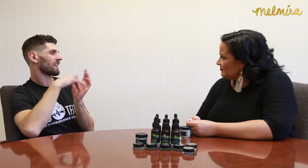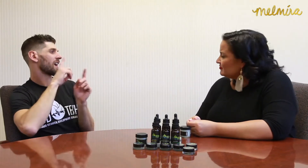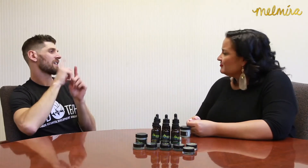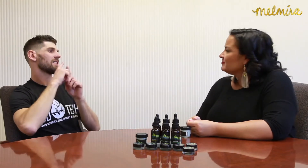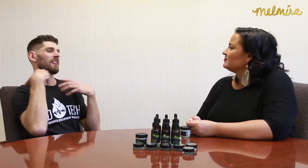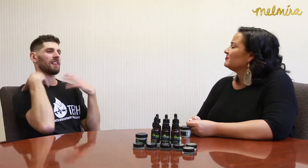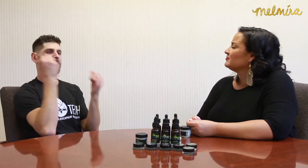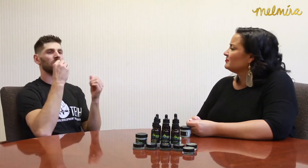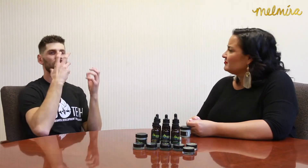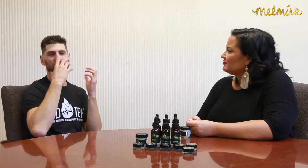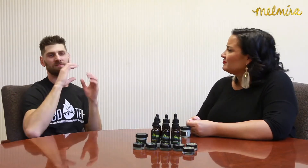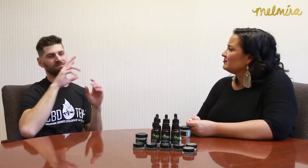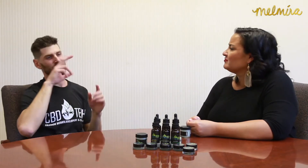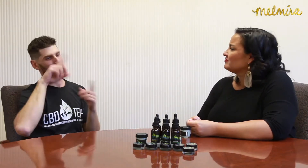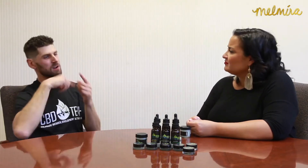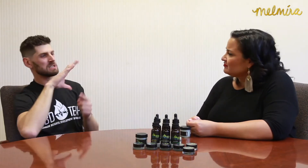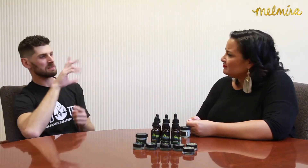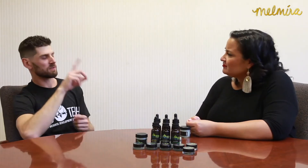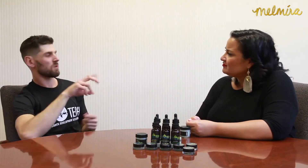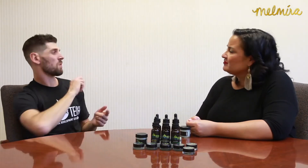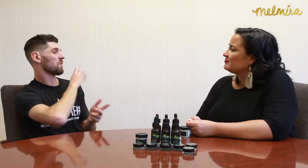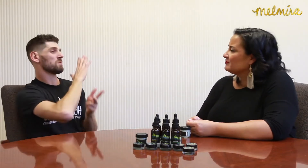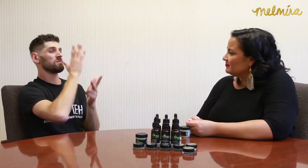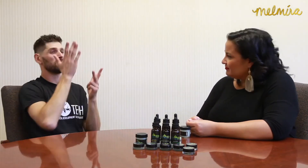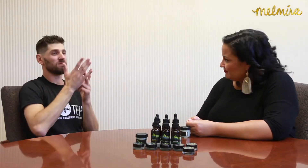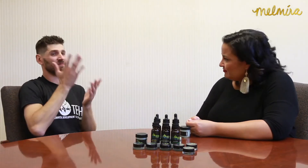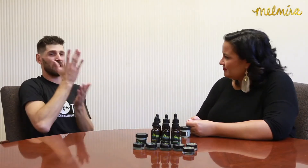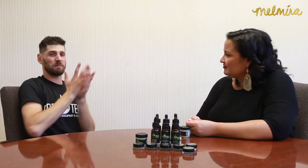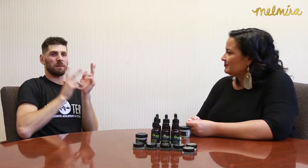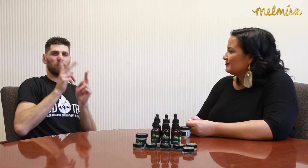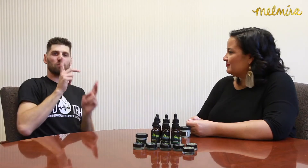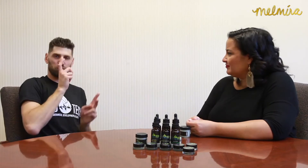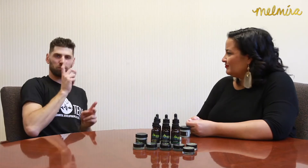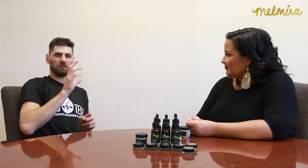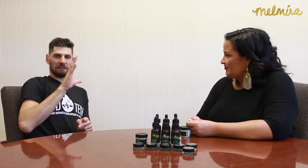There are independent studies on the benefits of CBD as well as